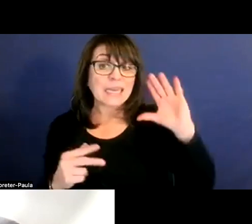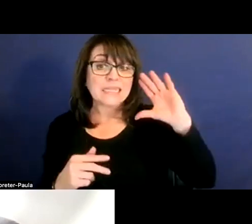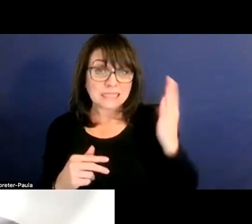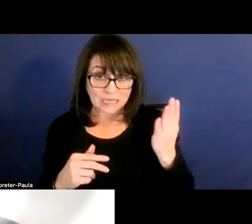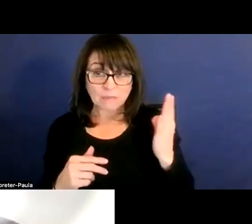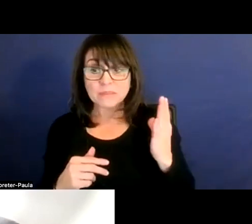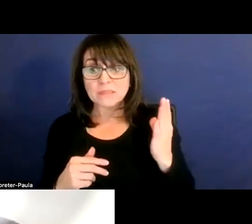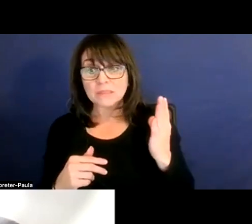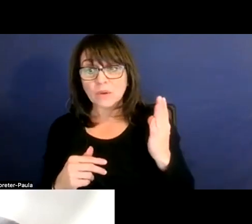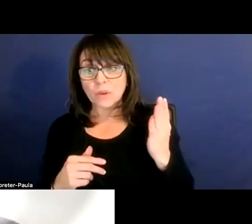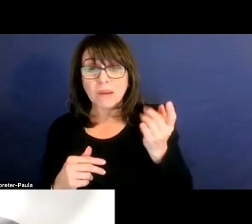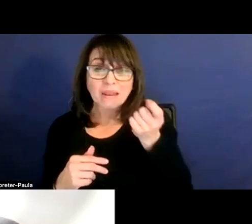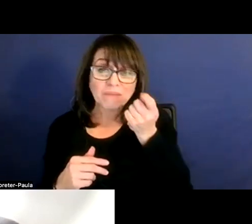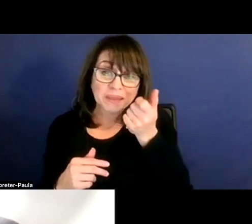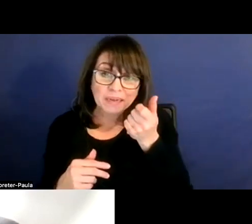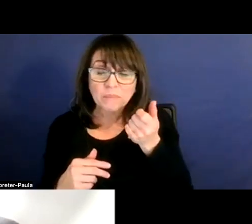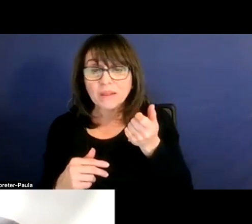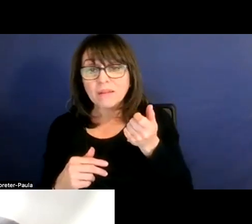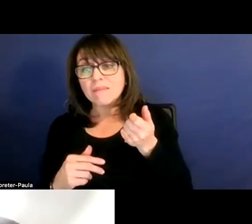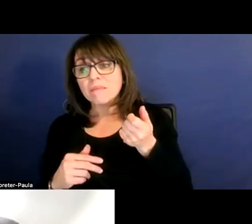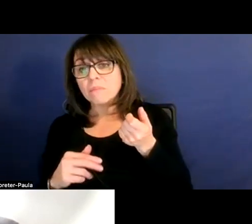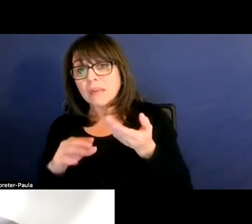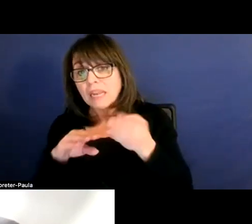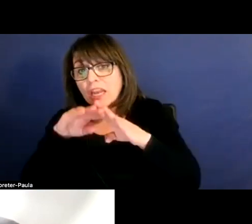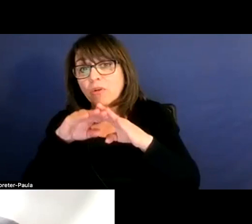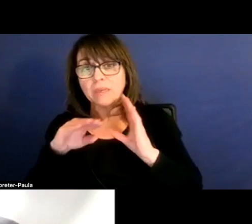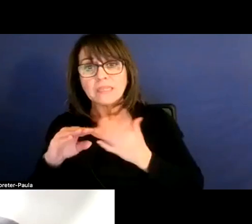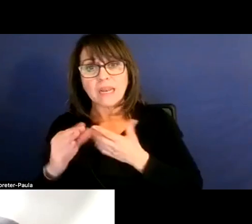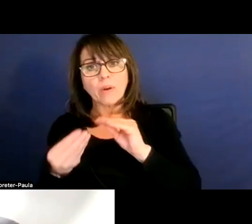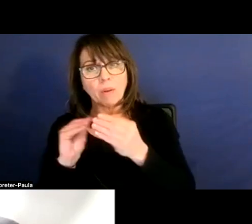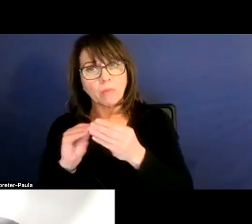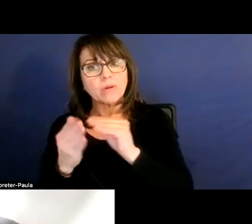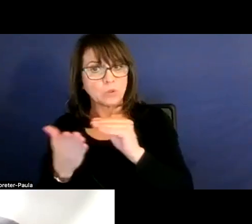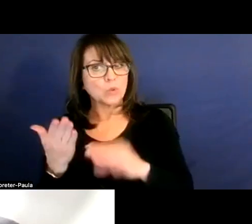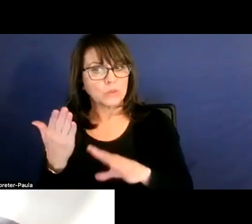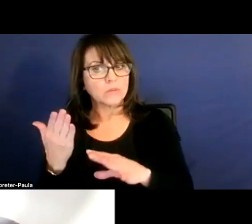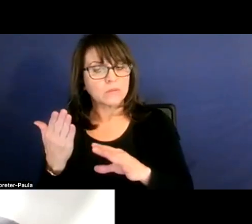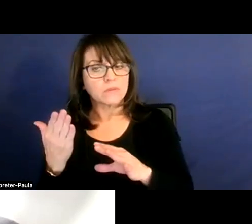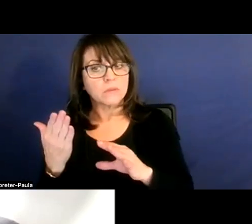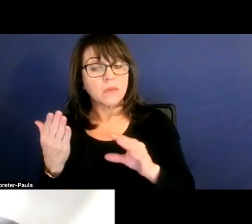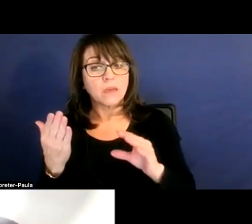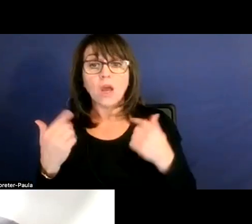It might be a slight increase in our enrollment. So again, obviously, we're all predicting, right?